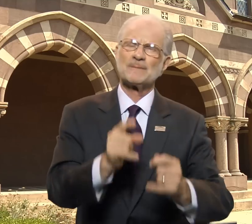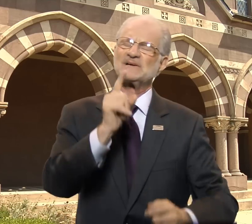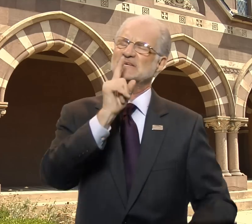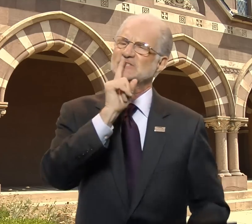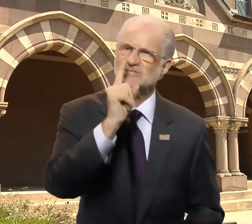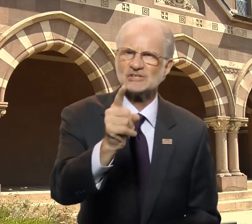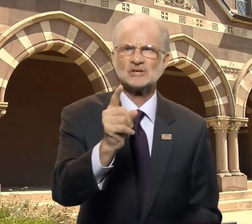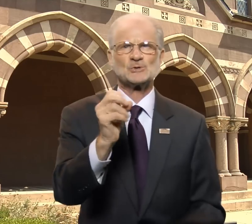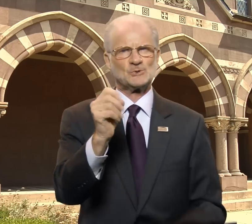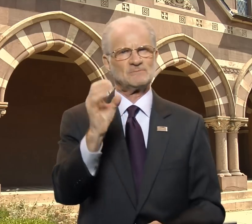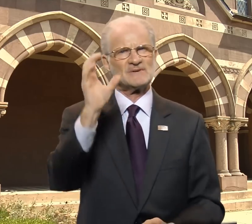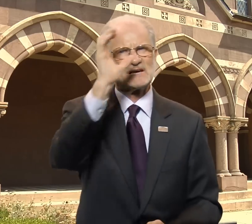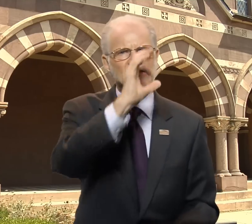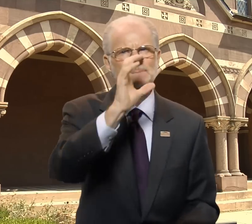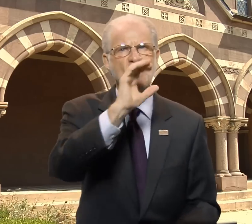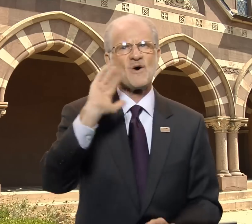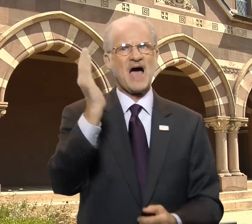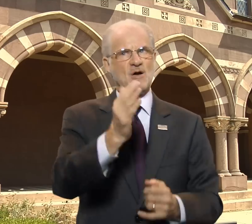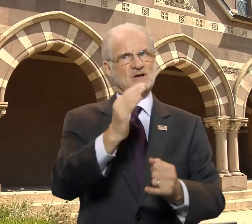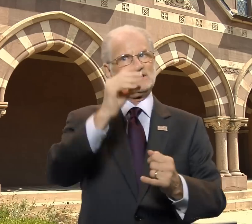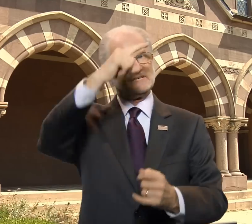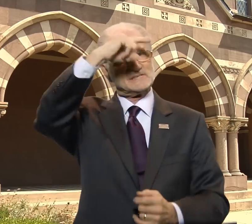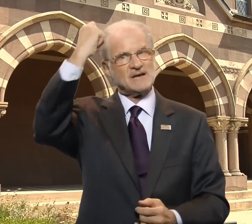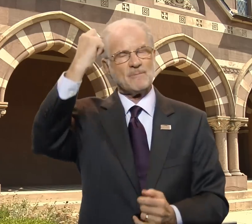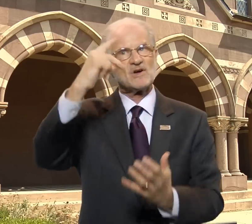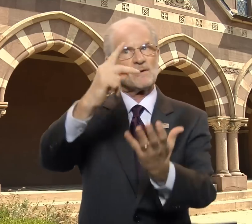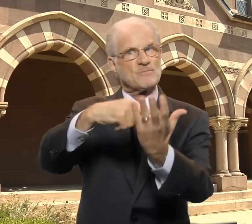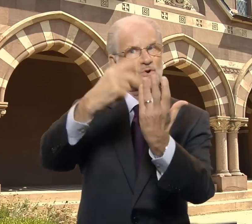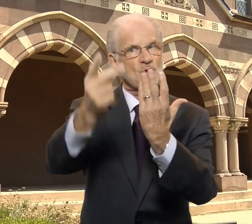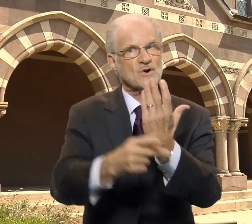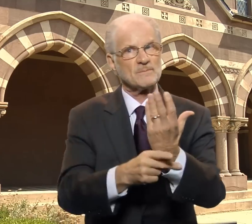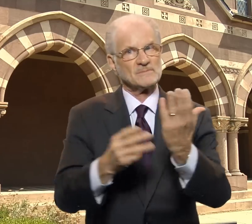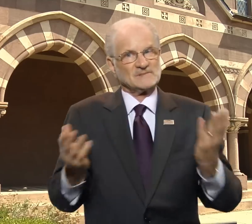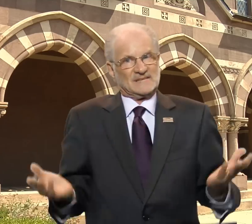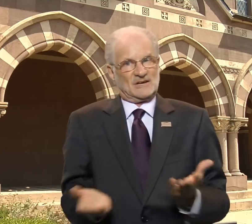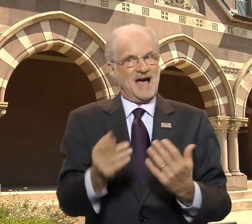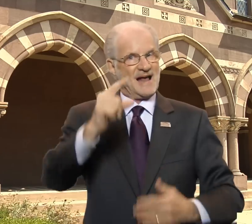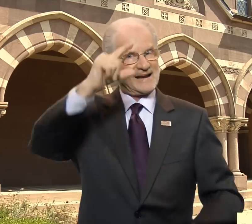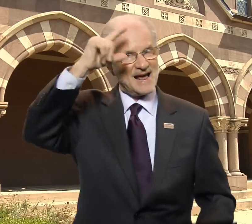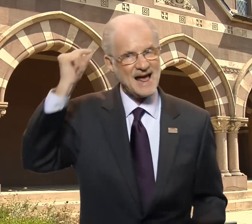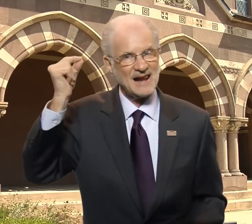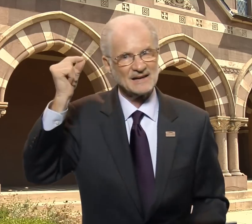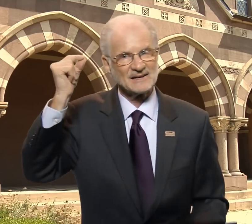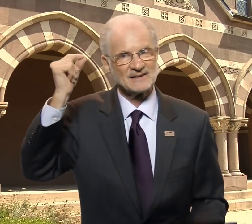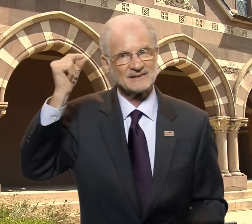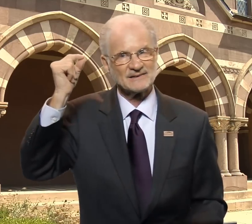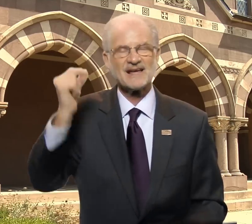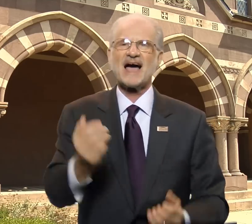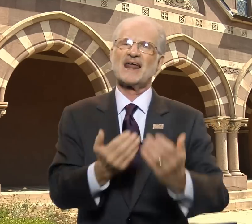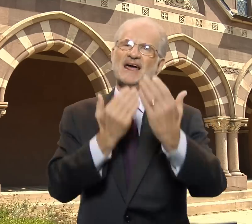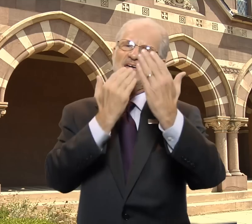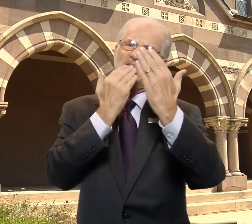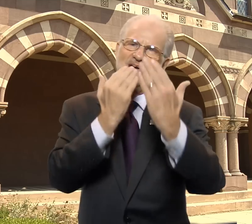Finally, be sure to explore our upcoming summer programs here at Gallaudet!